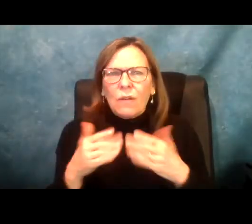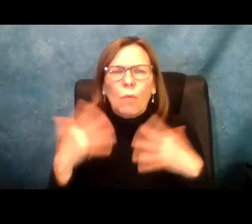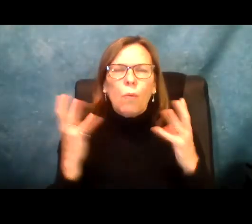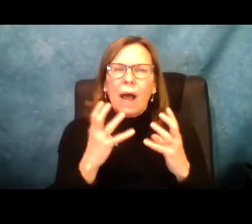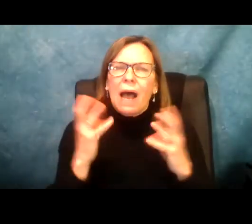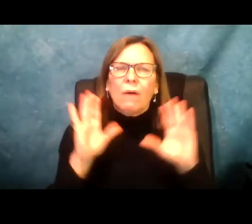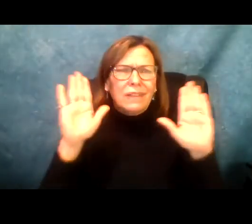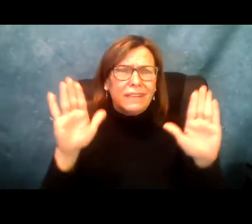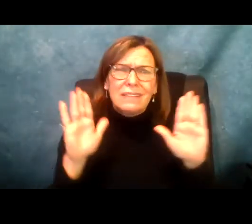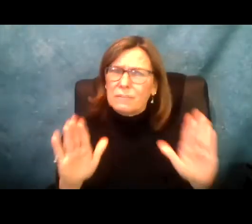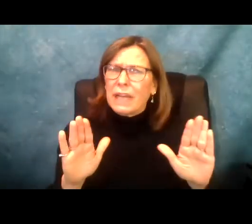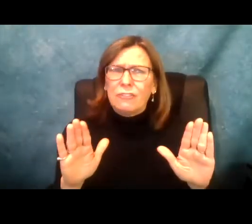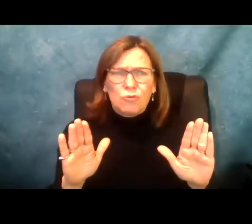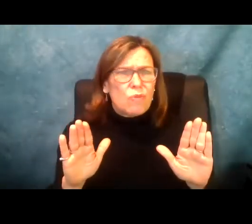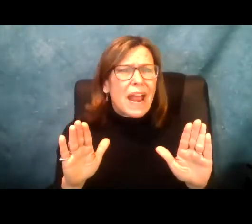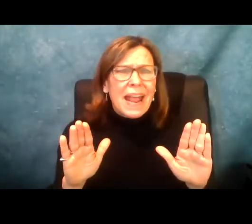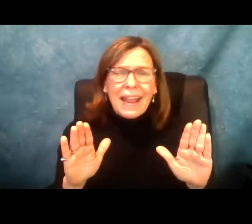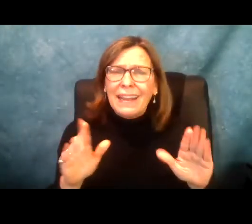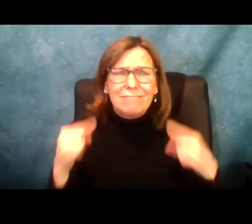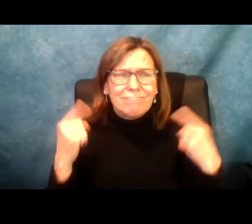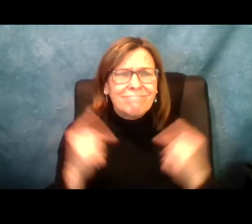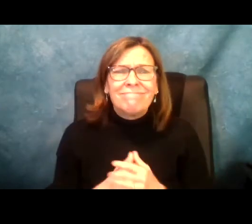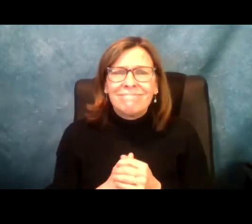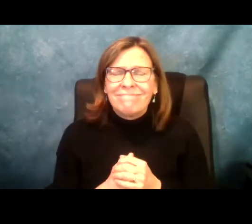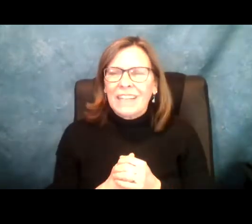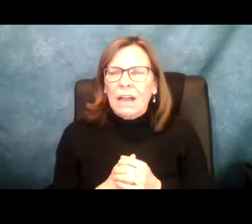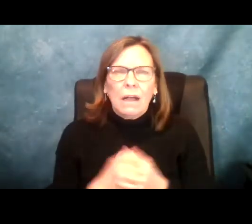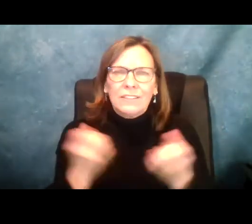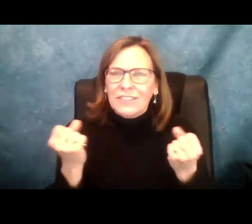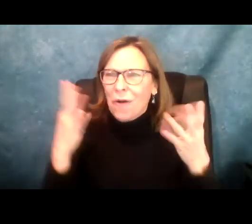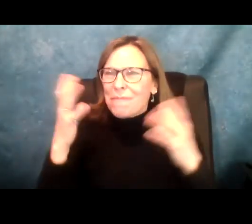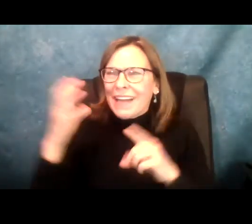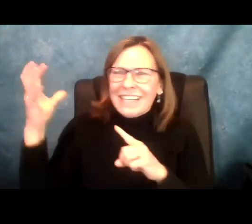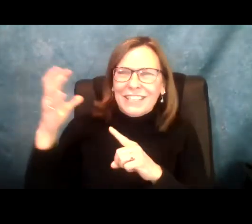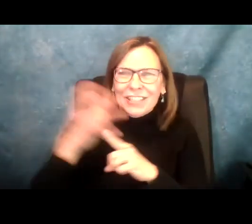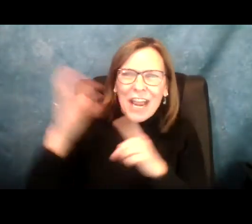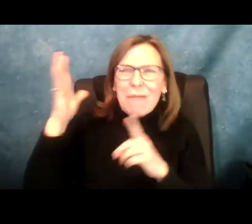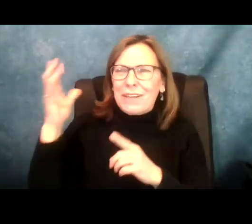» MEGHAN: Great, thank you so